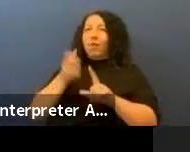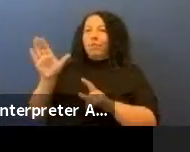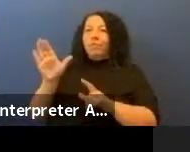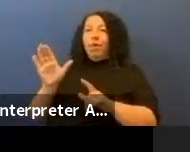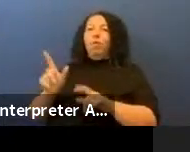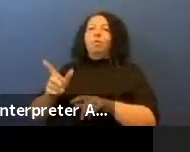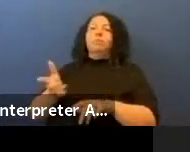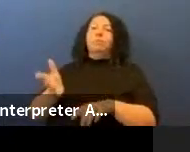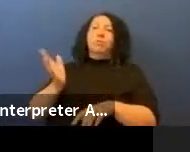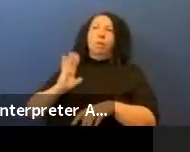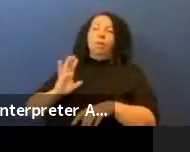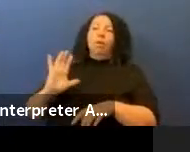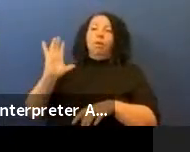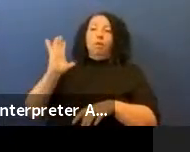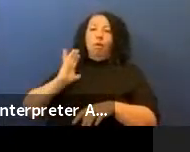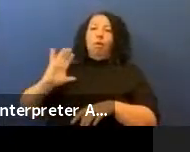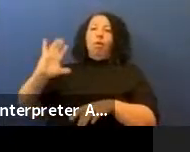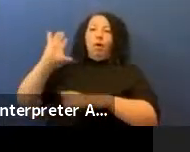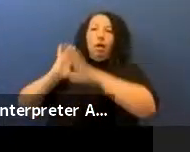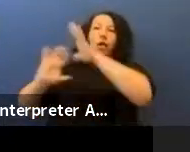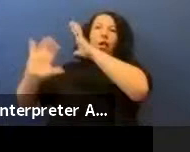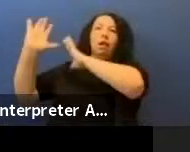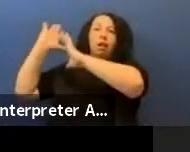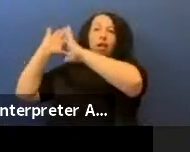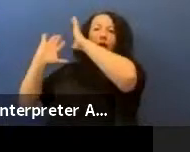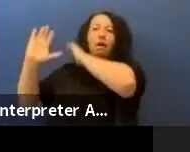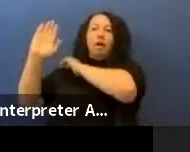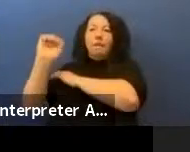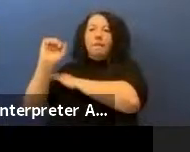which is what it's called in English.